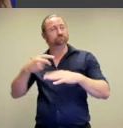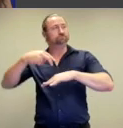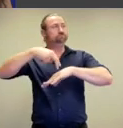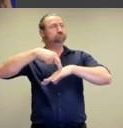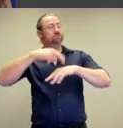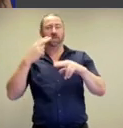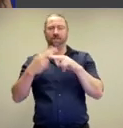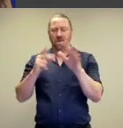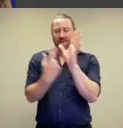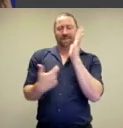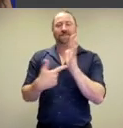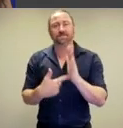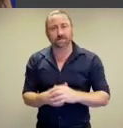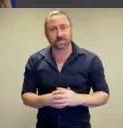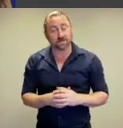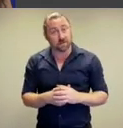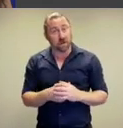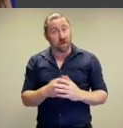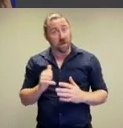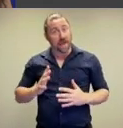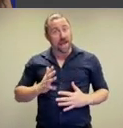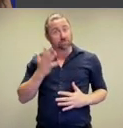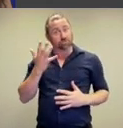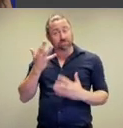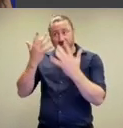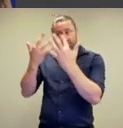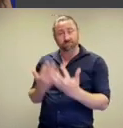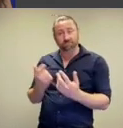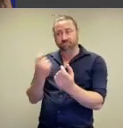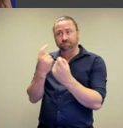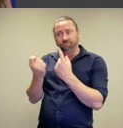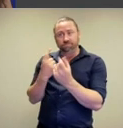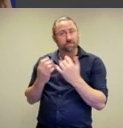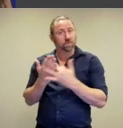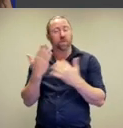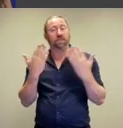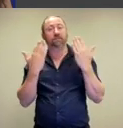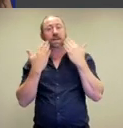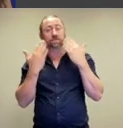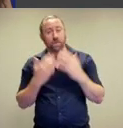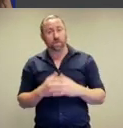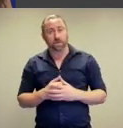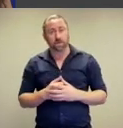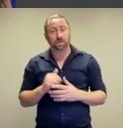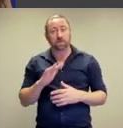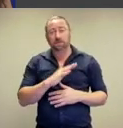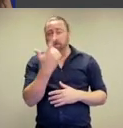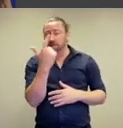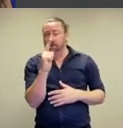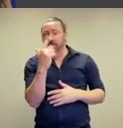nude for art? And we found some quite